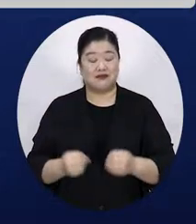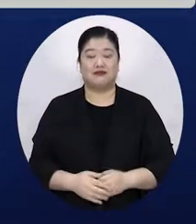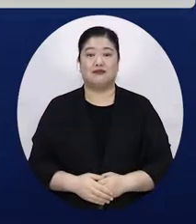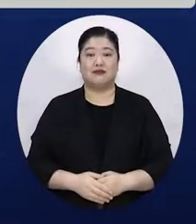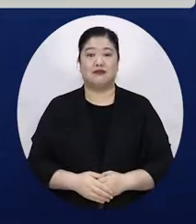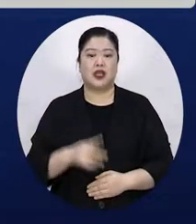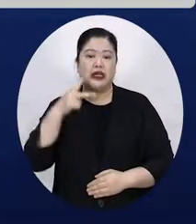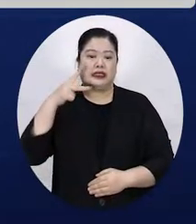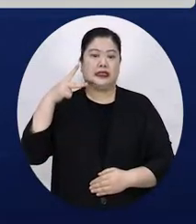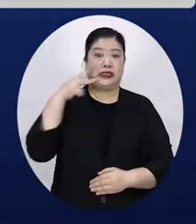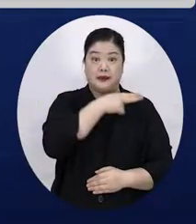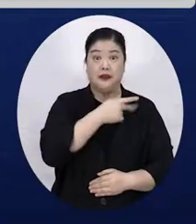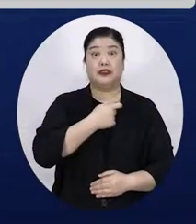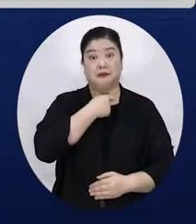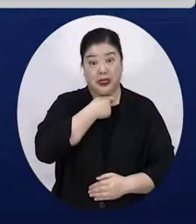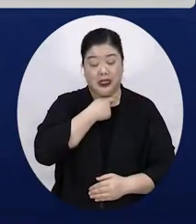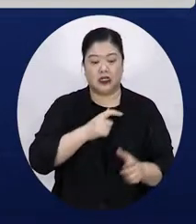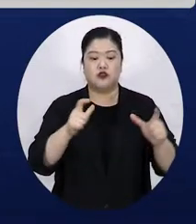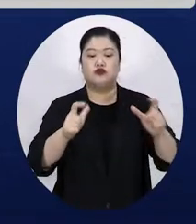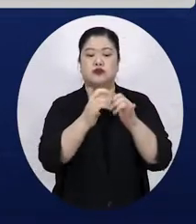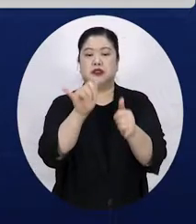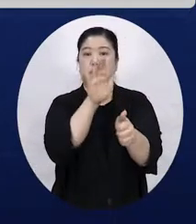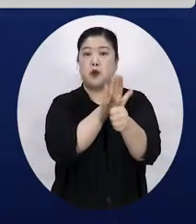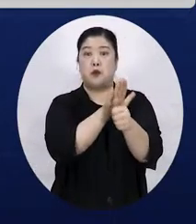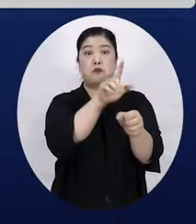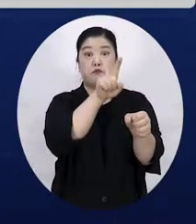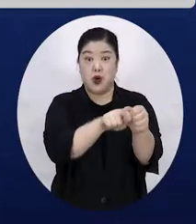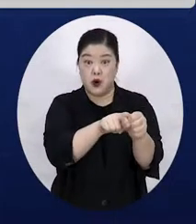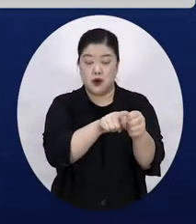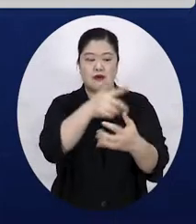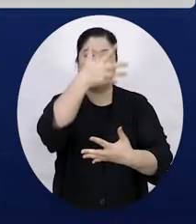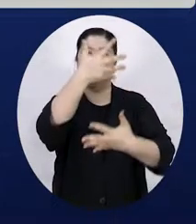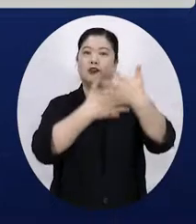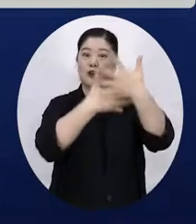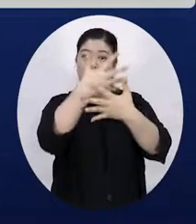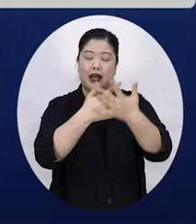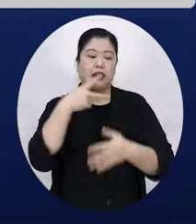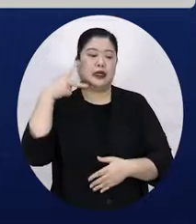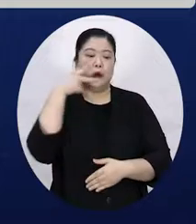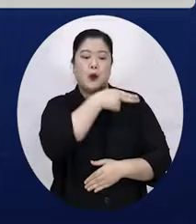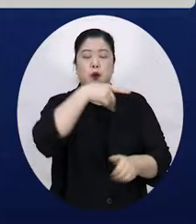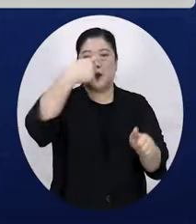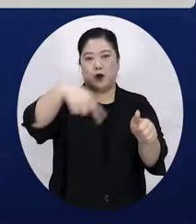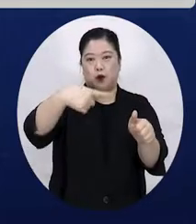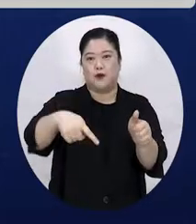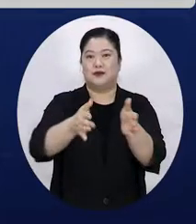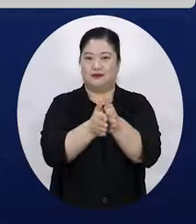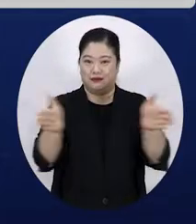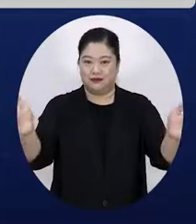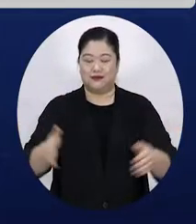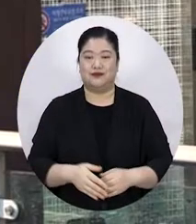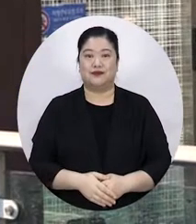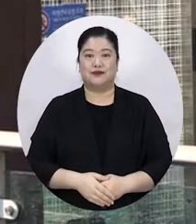Gangseo-gu opens a non-face-to-face smoking cessation clinic to help those who try to quit smoking.